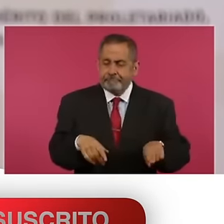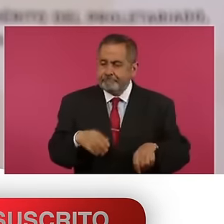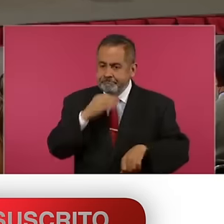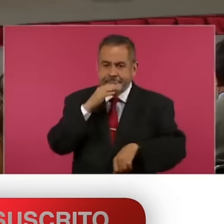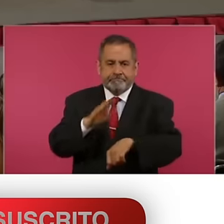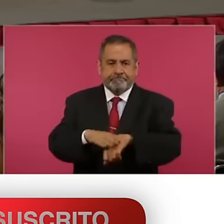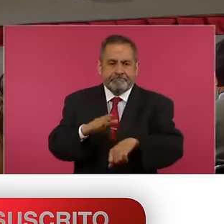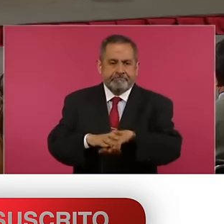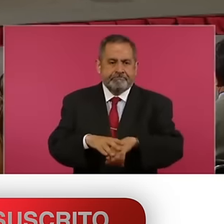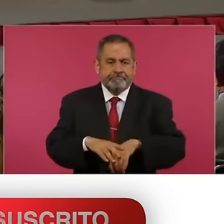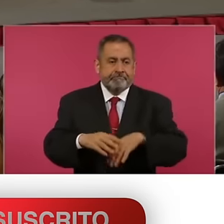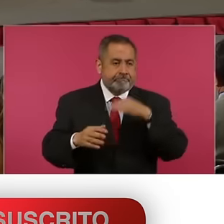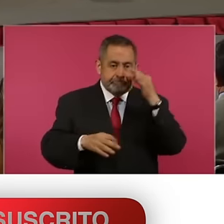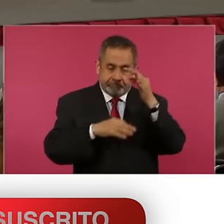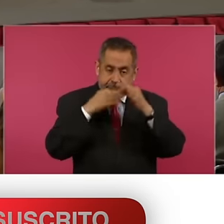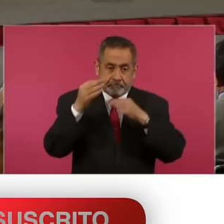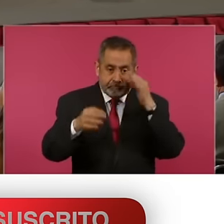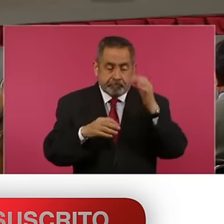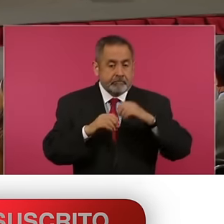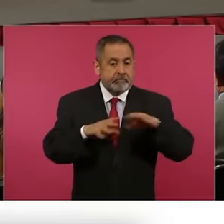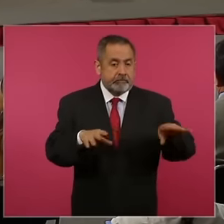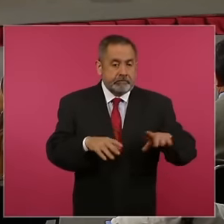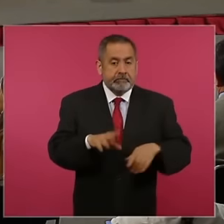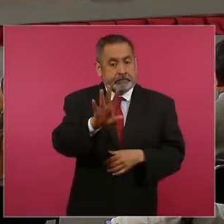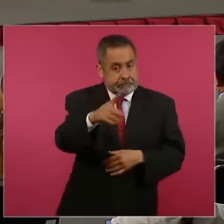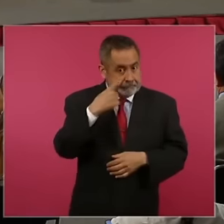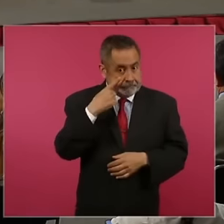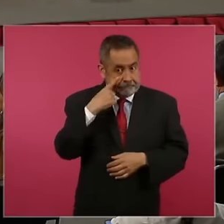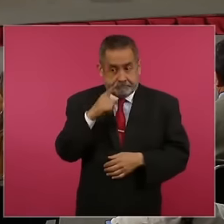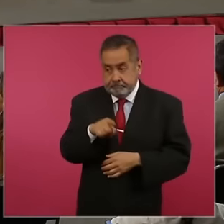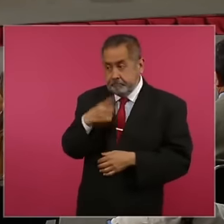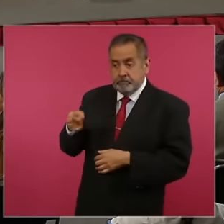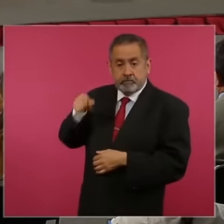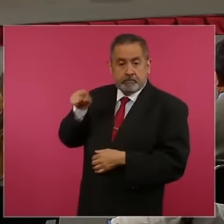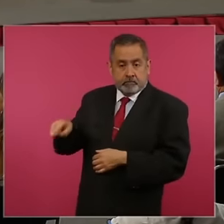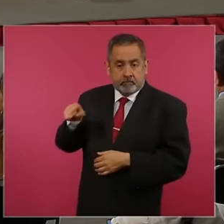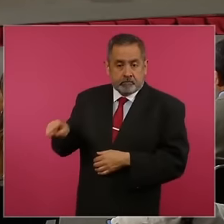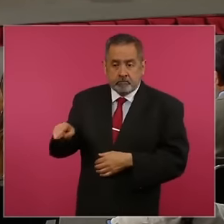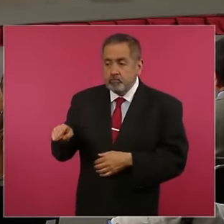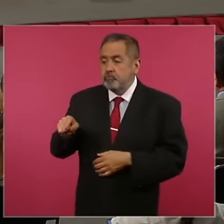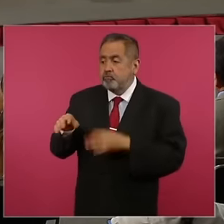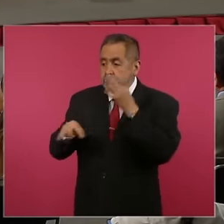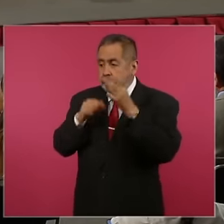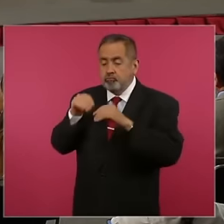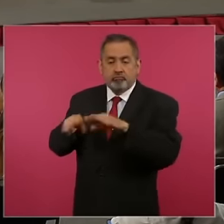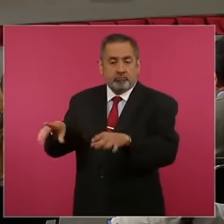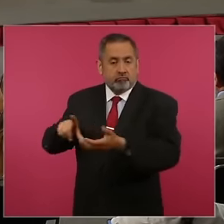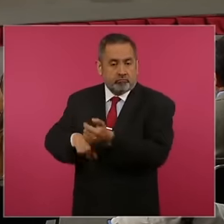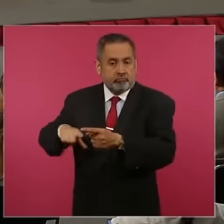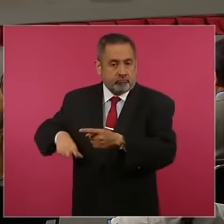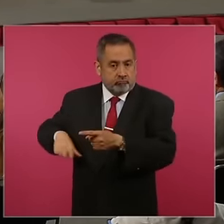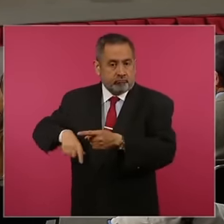is public, all of us can search for it in the section, I repeat, social issues, elections or